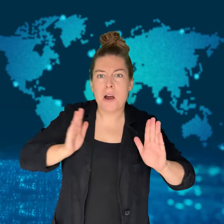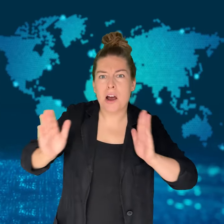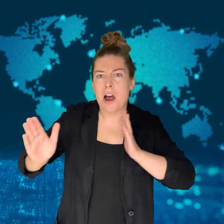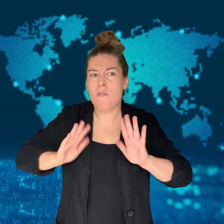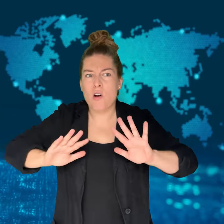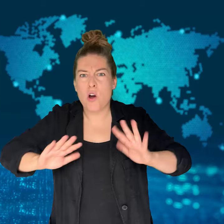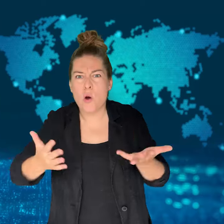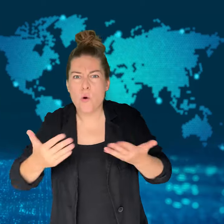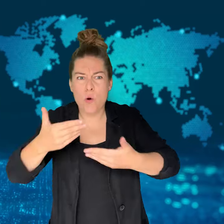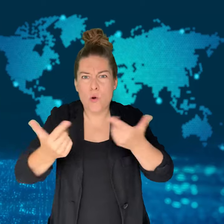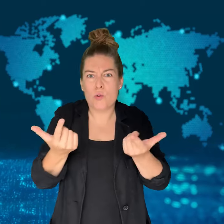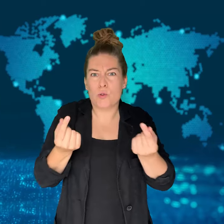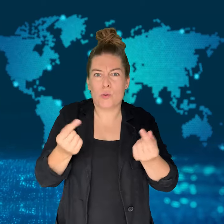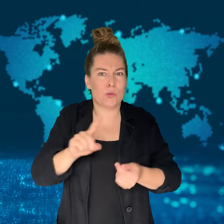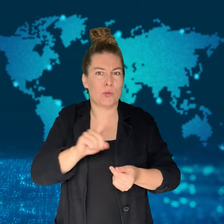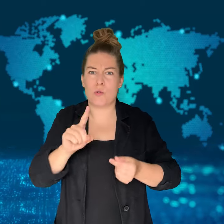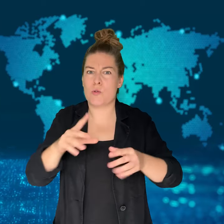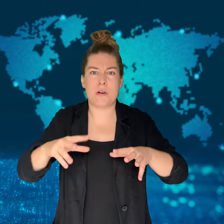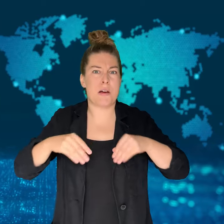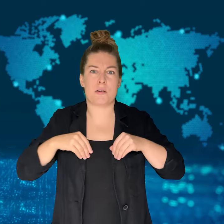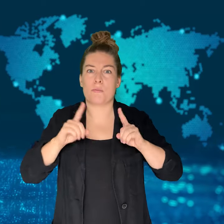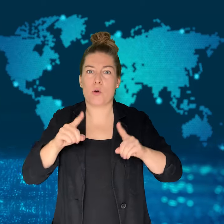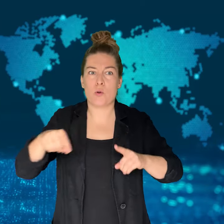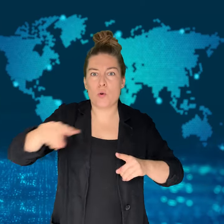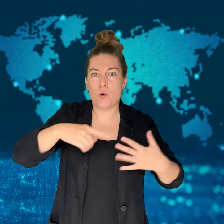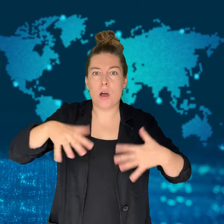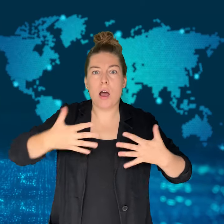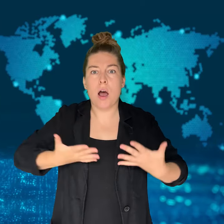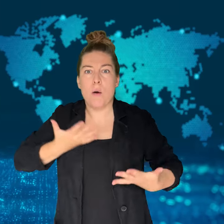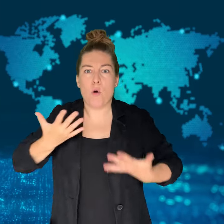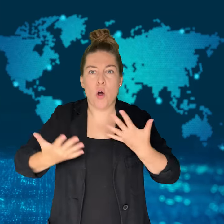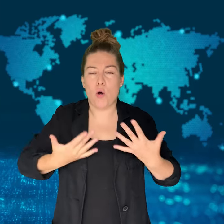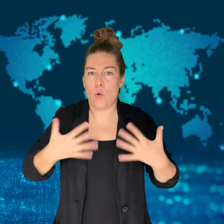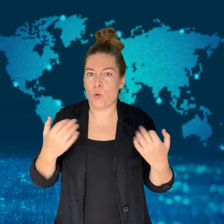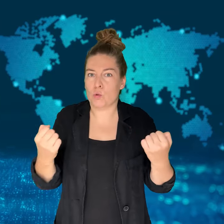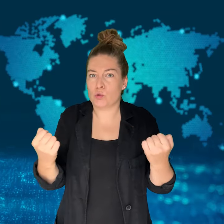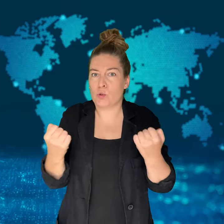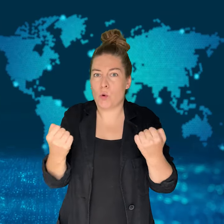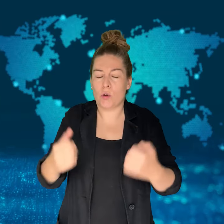Israeli officials condemned the act, but emotions remain high.